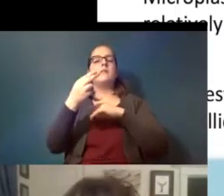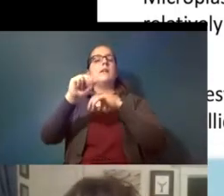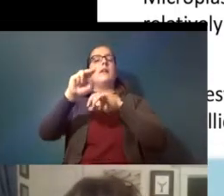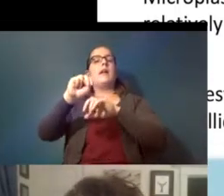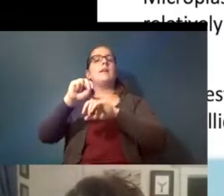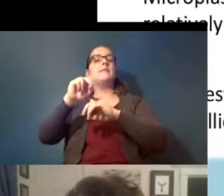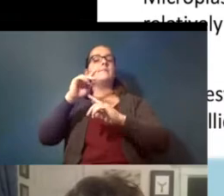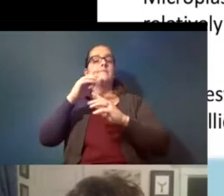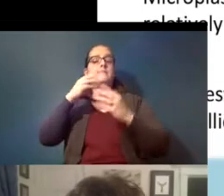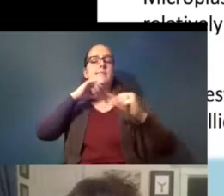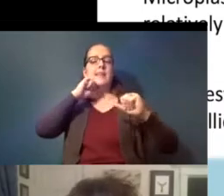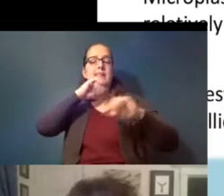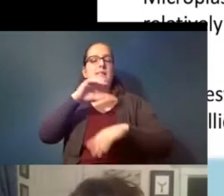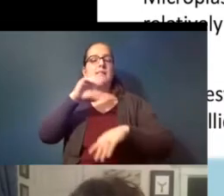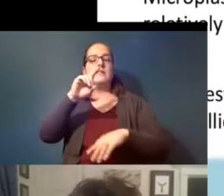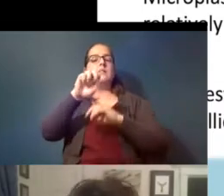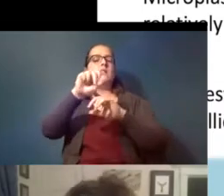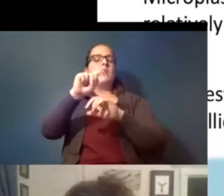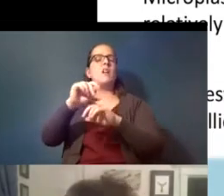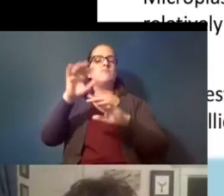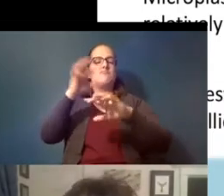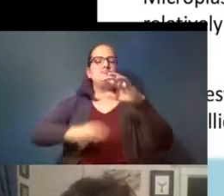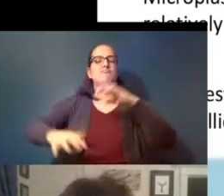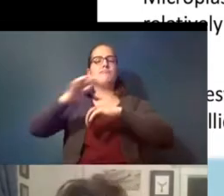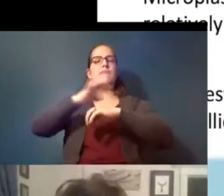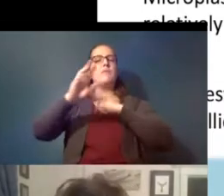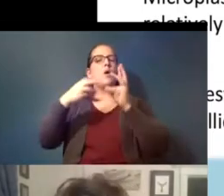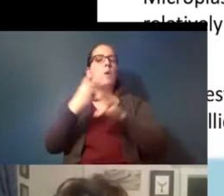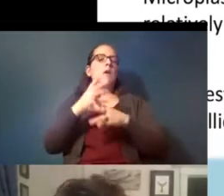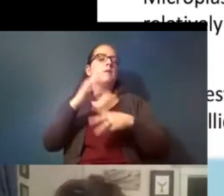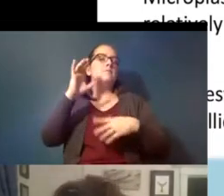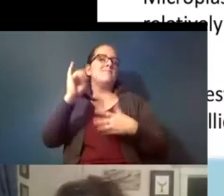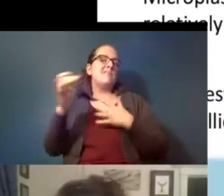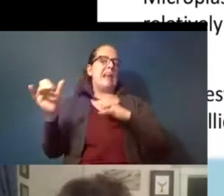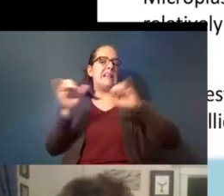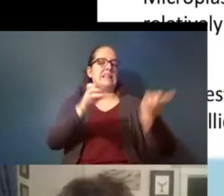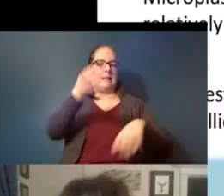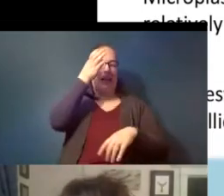similar phenomenon and that's why we're ending up with plastics and you know we find them at